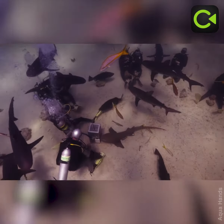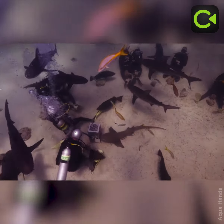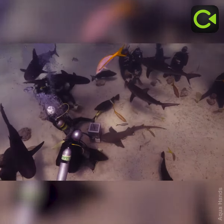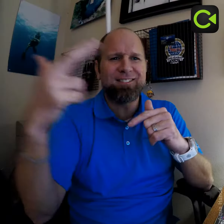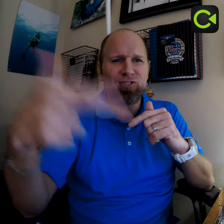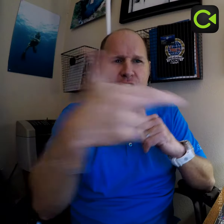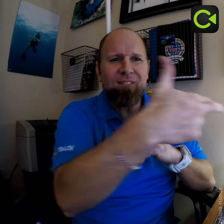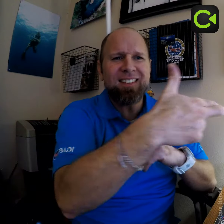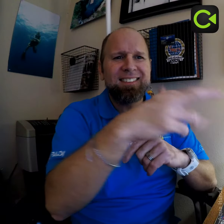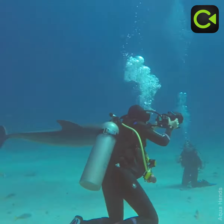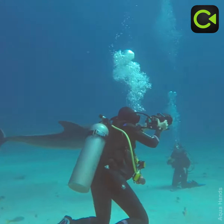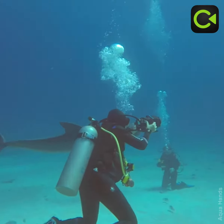dolphins,